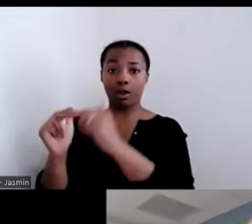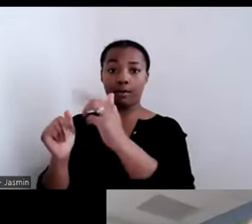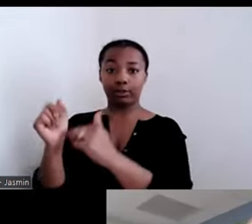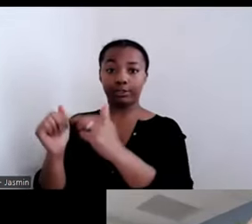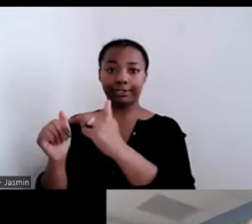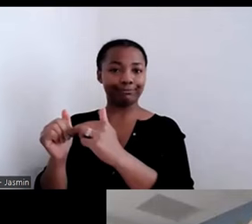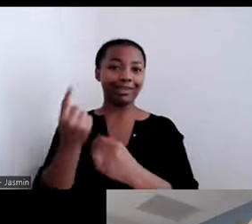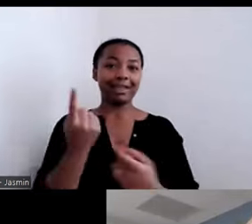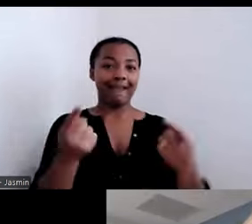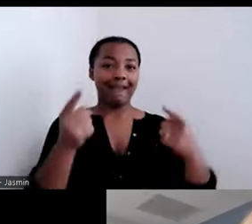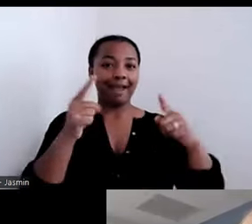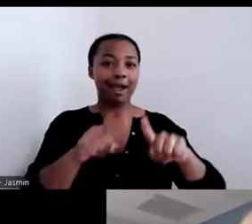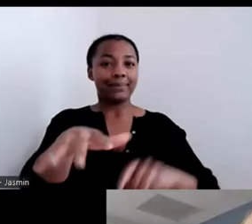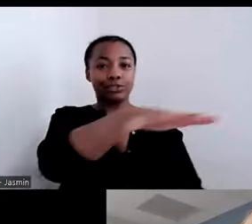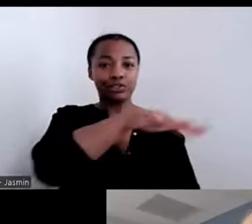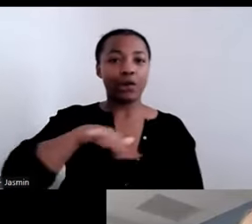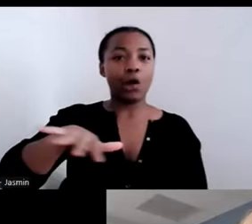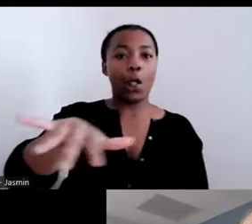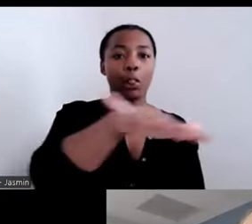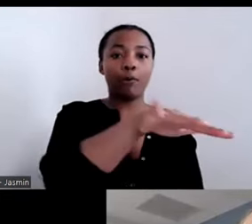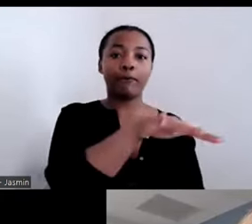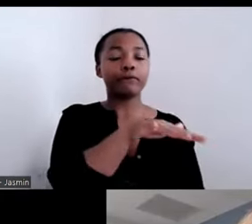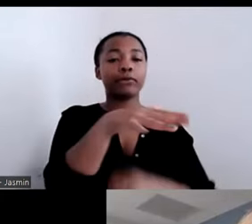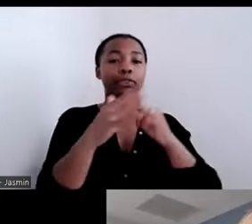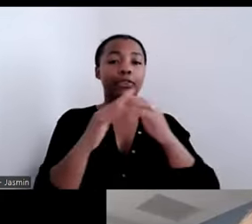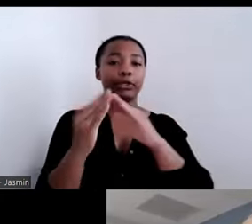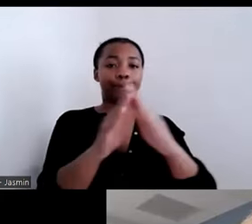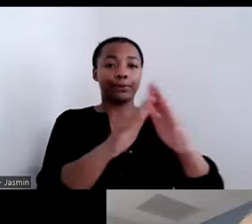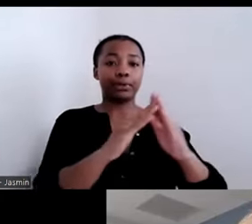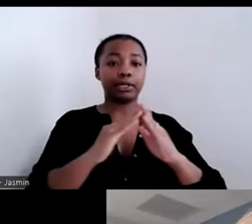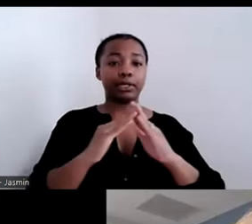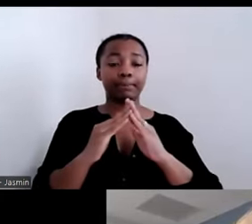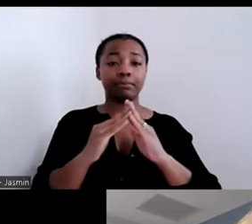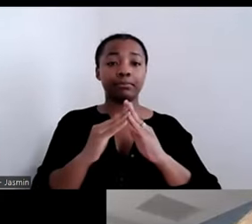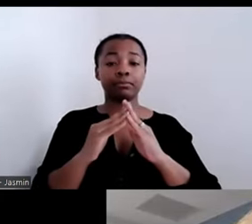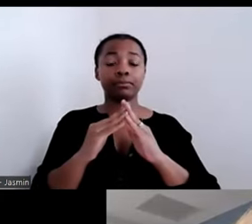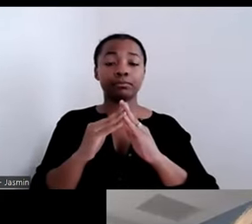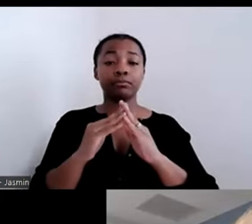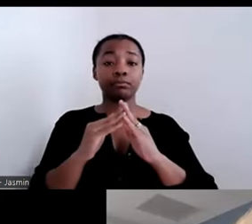health care is not, the outcomes of health are not, necessarily related to what